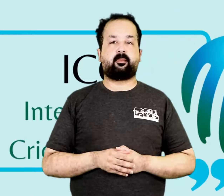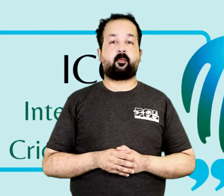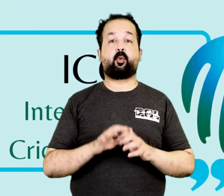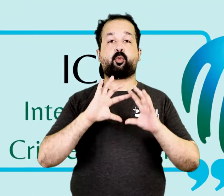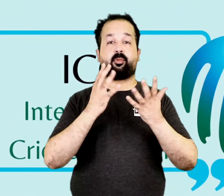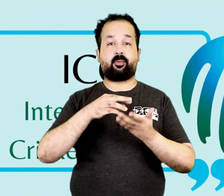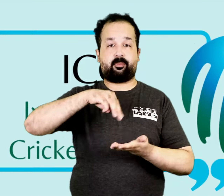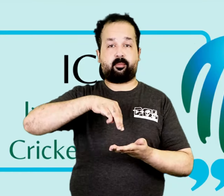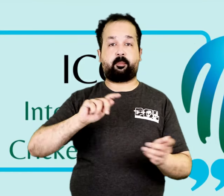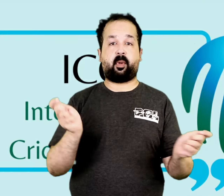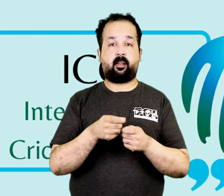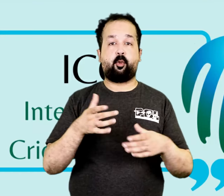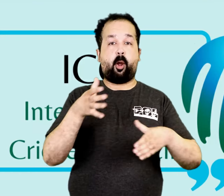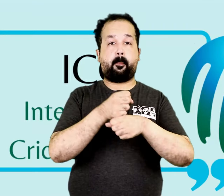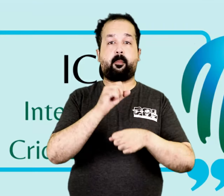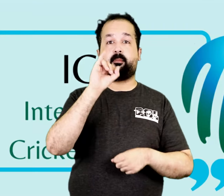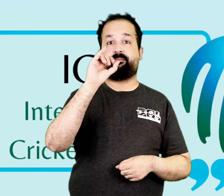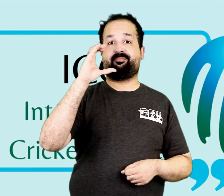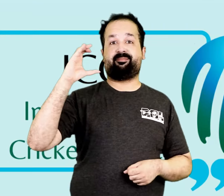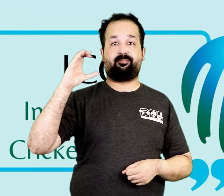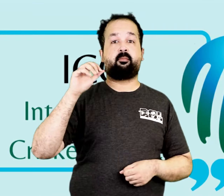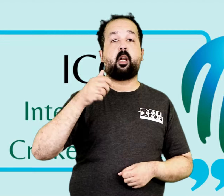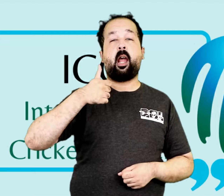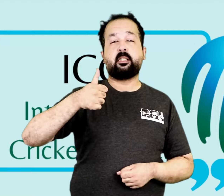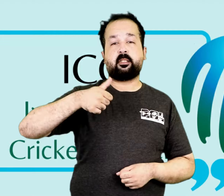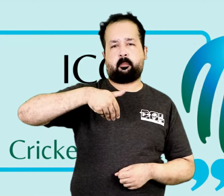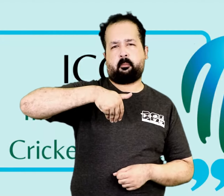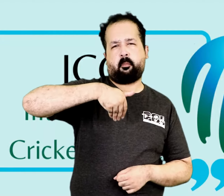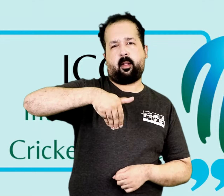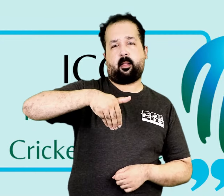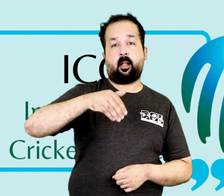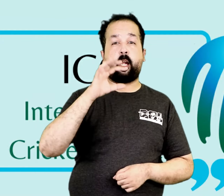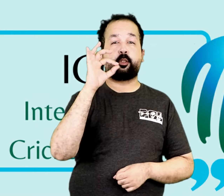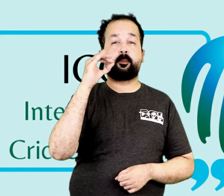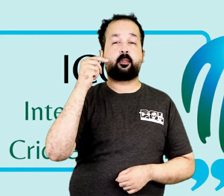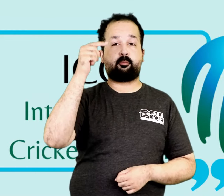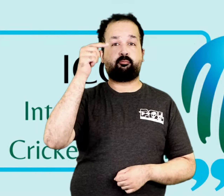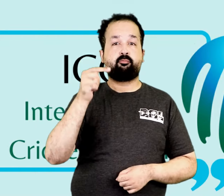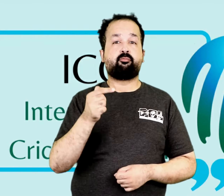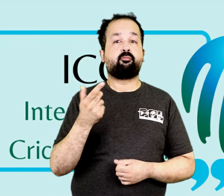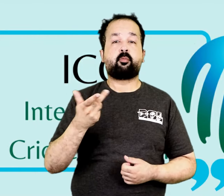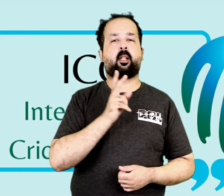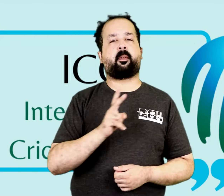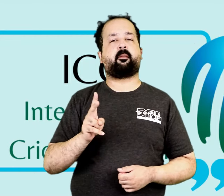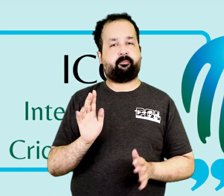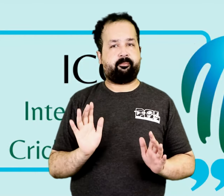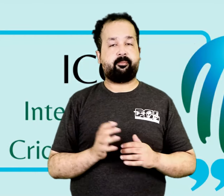The International Cricket Council (ICC) has released the Test players' rankings.